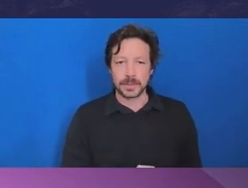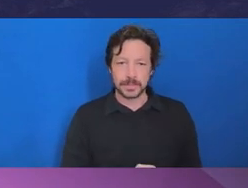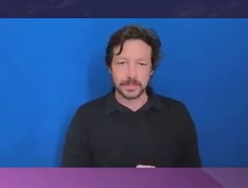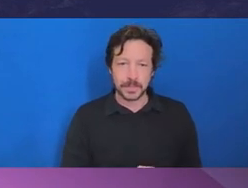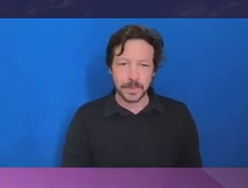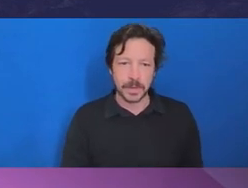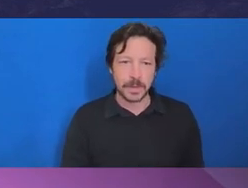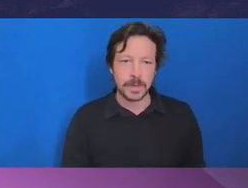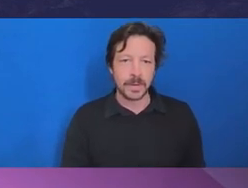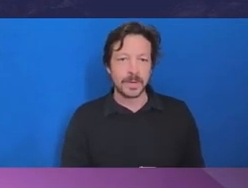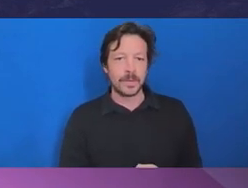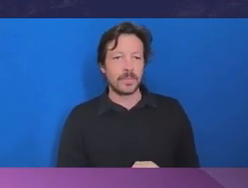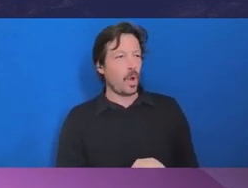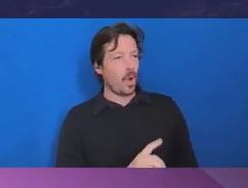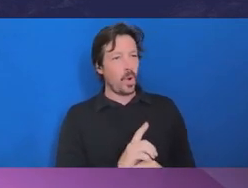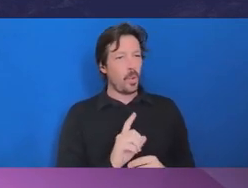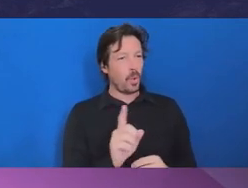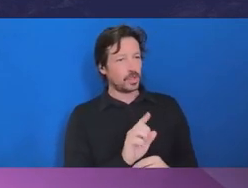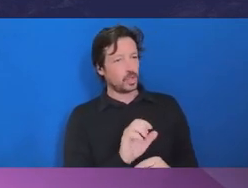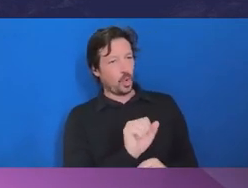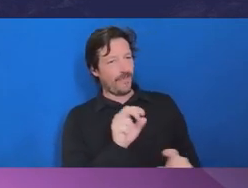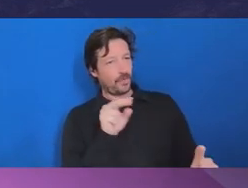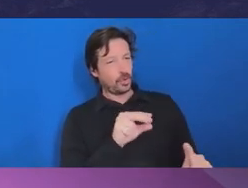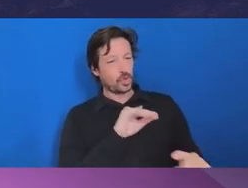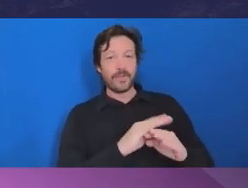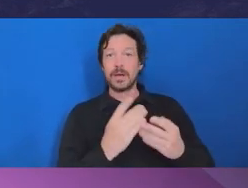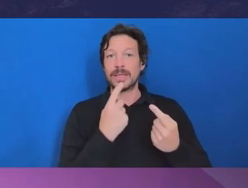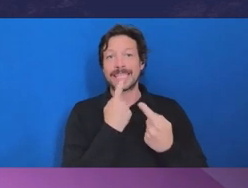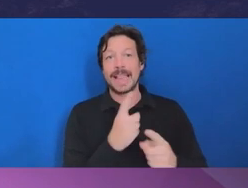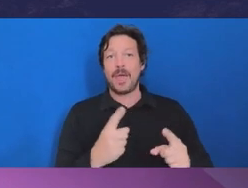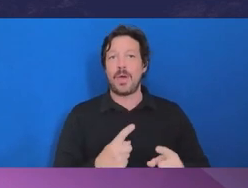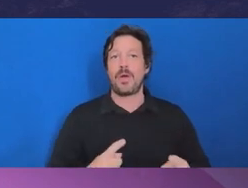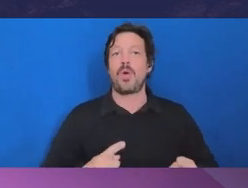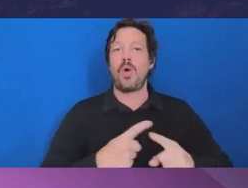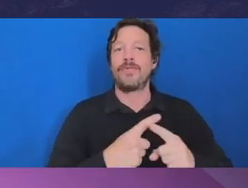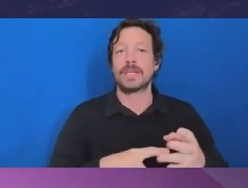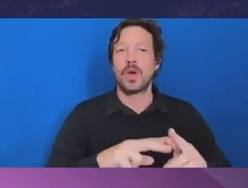or manage conflicts and the potential impact on public trust? Commissioner Redlich: I think that